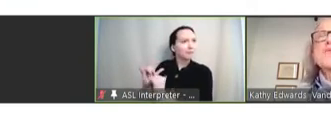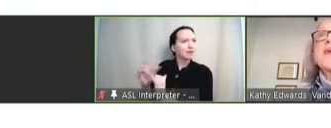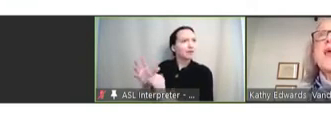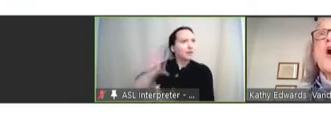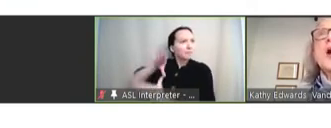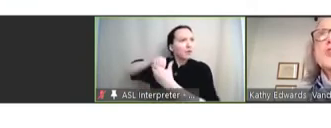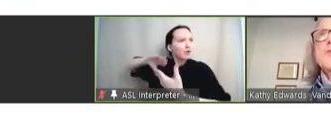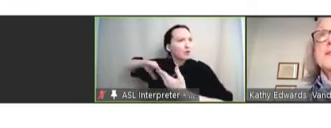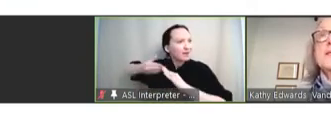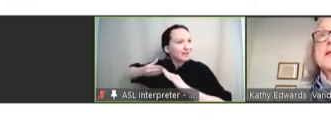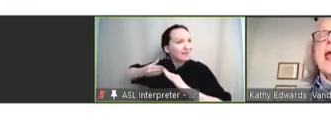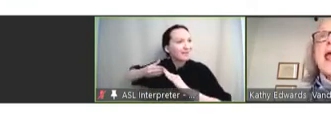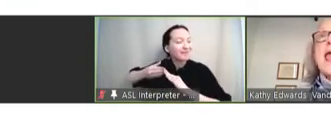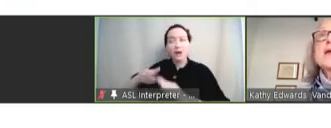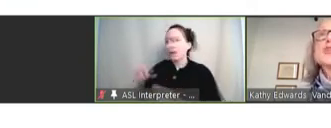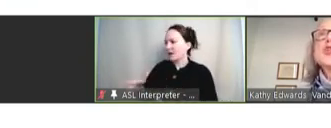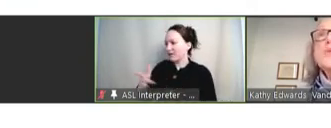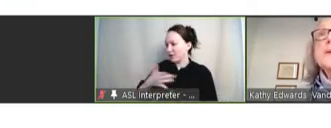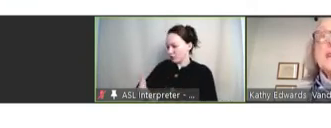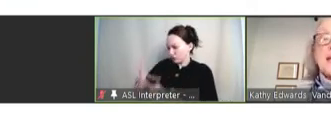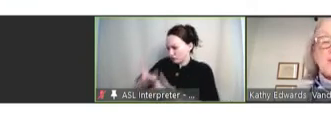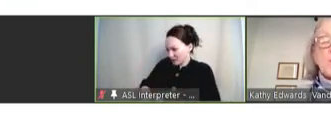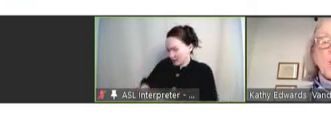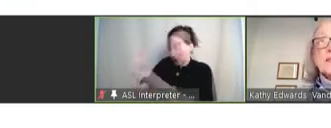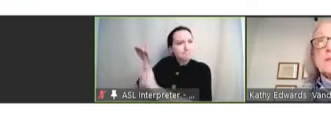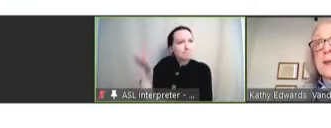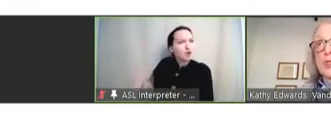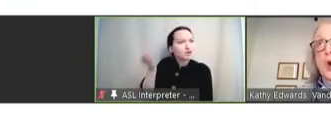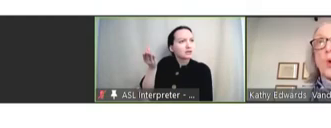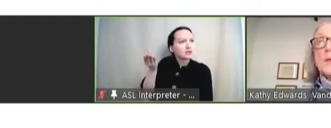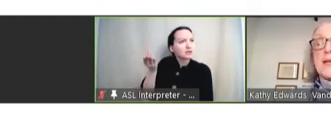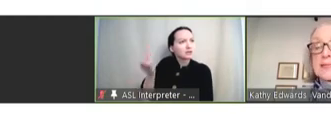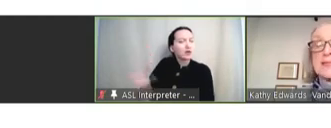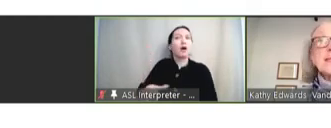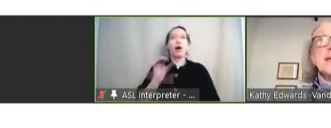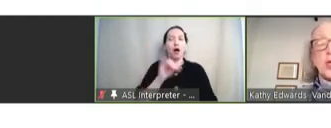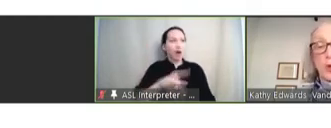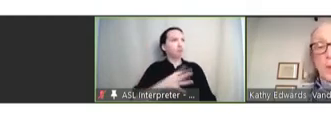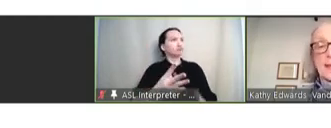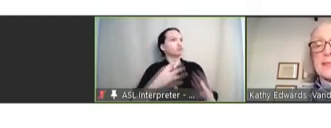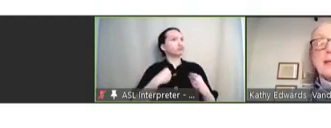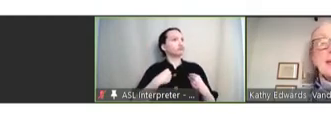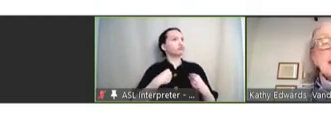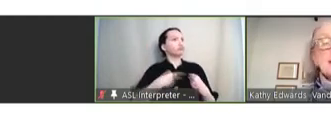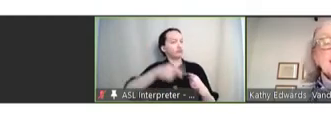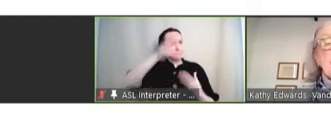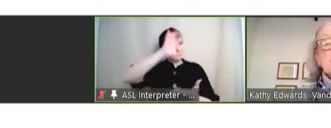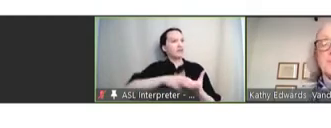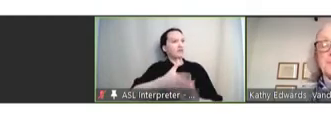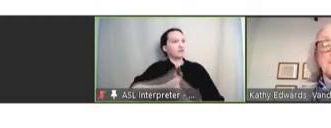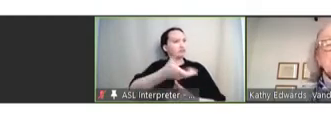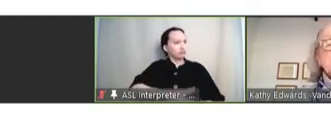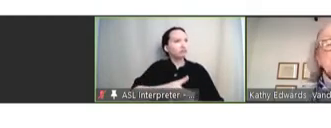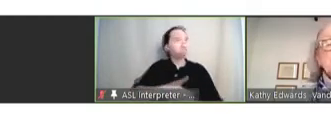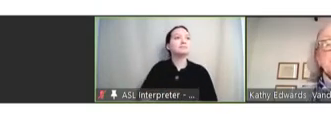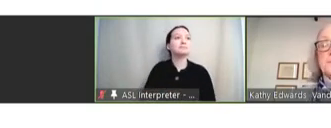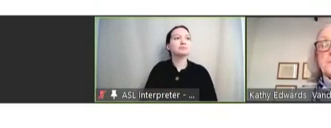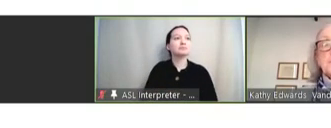that they are trusted and do believe that what is being told is indeed correct. Next slide.